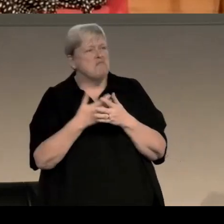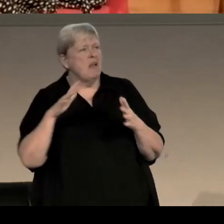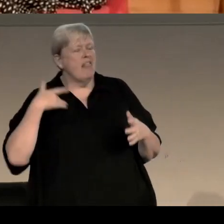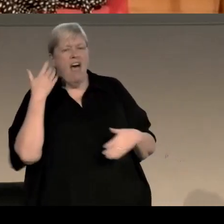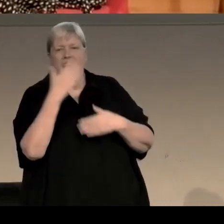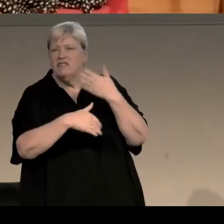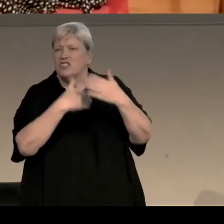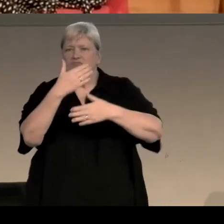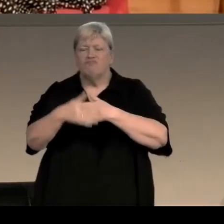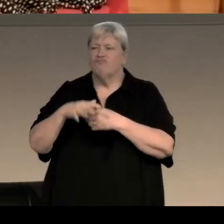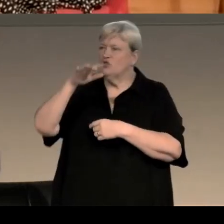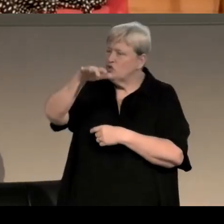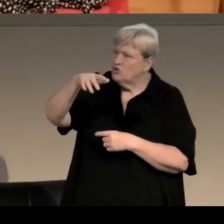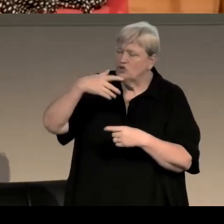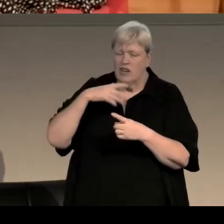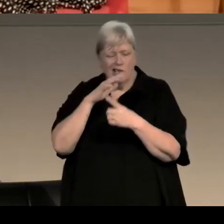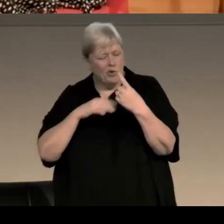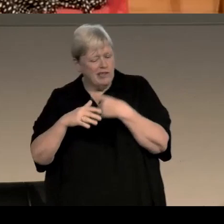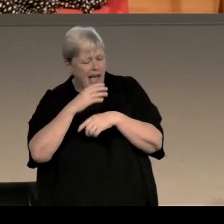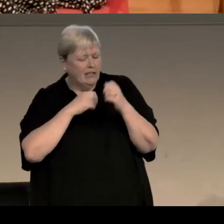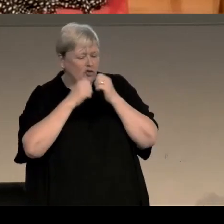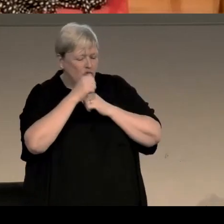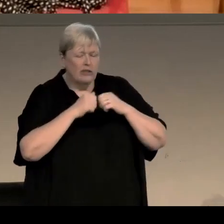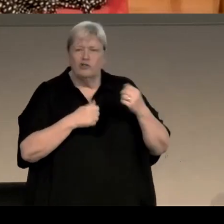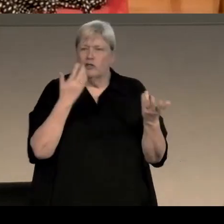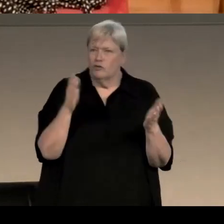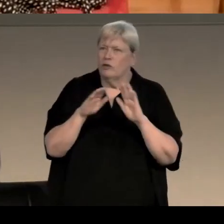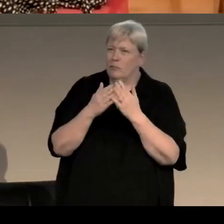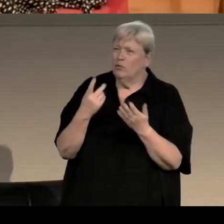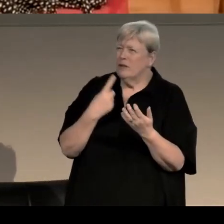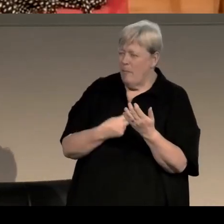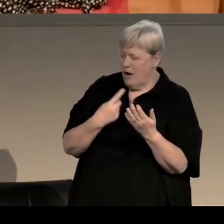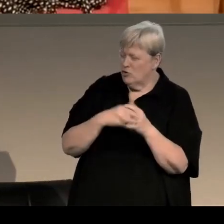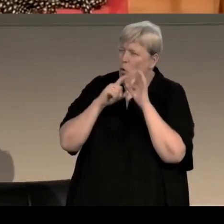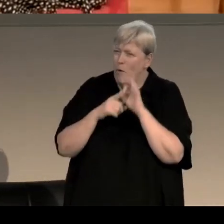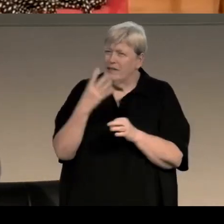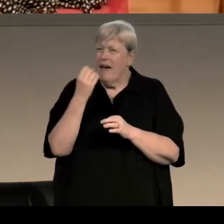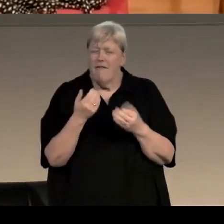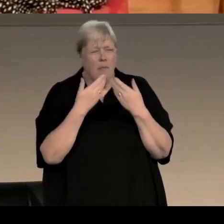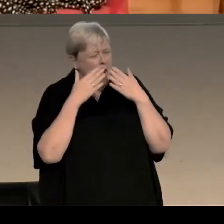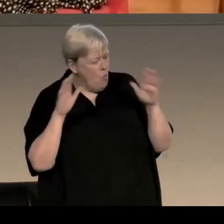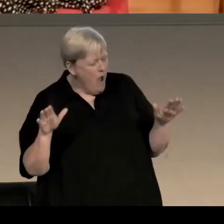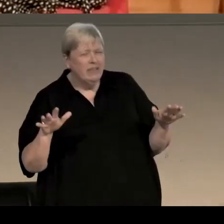the kind of businesses they led, the way that the society was structured, these were books with personal politics but also a wider sense of politics,